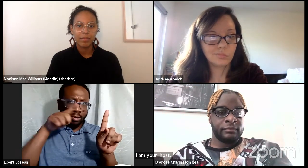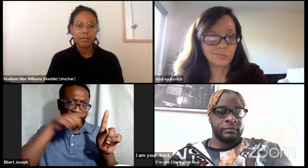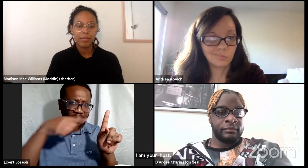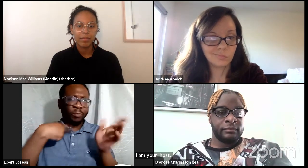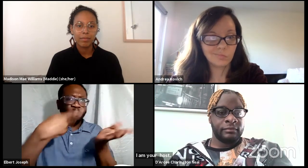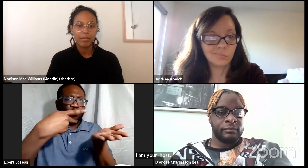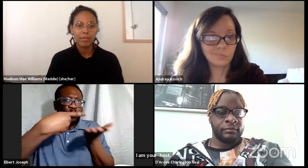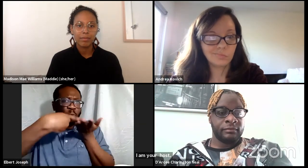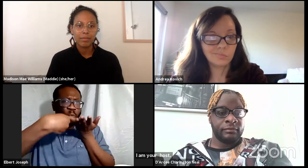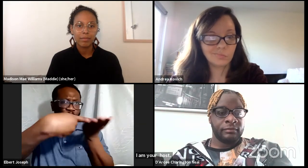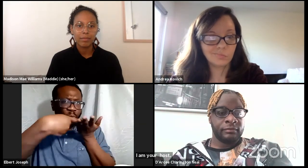McRae.